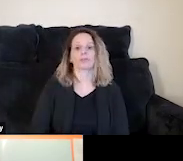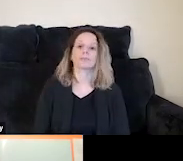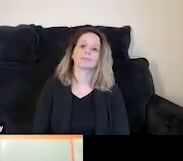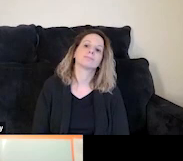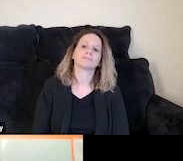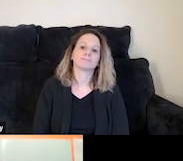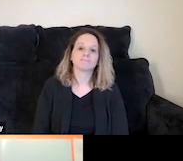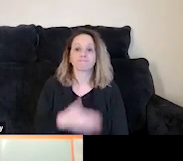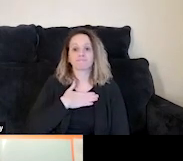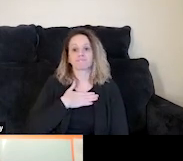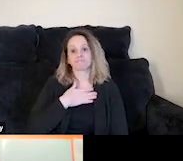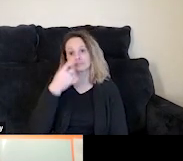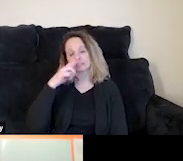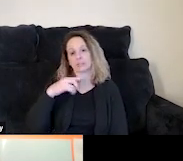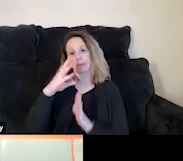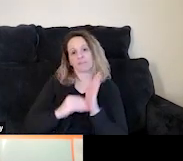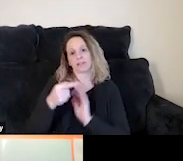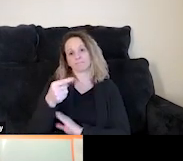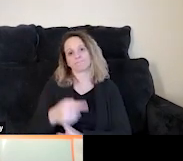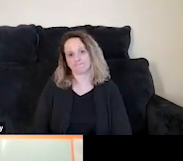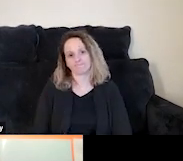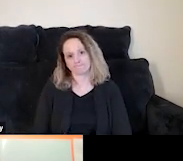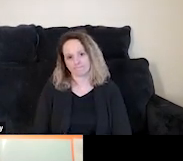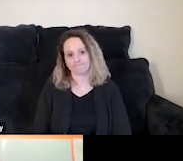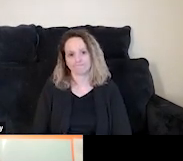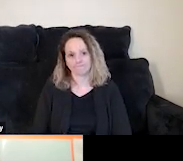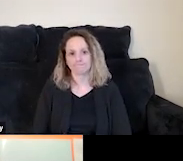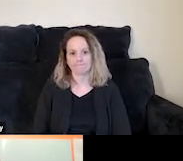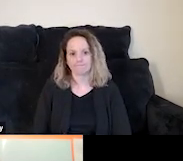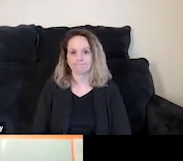So if you'd please respond to that, we would be grateful.